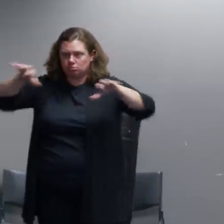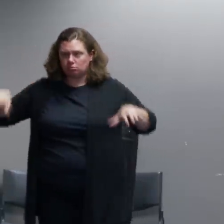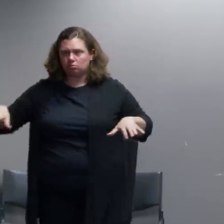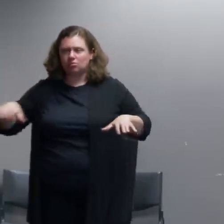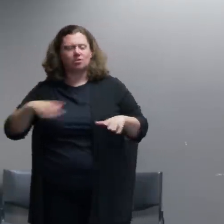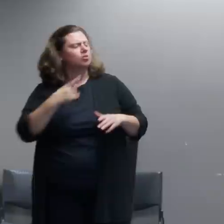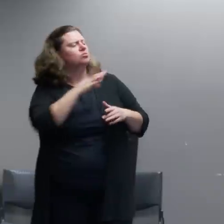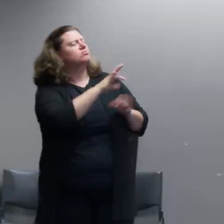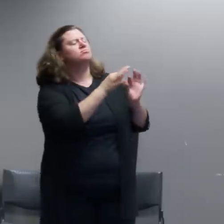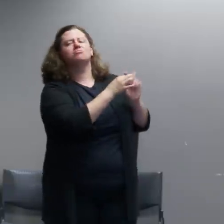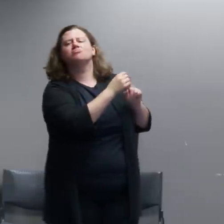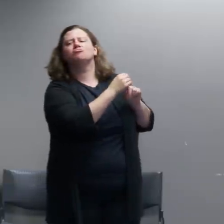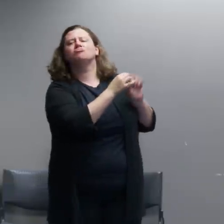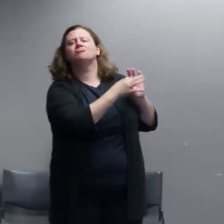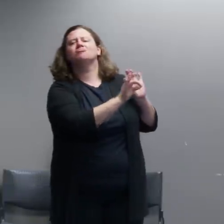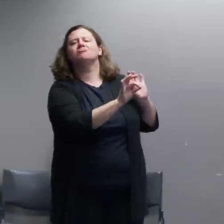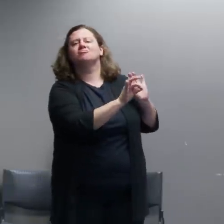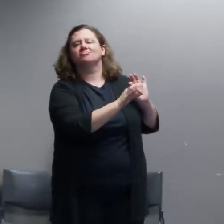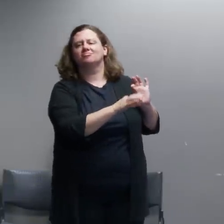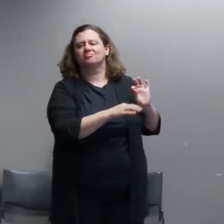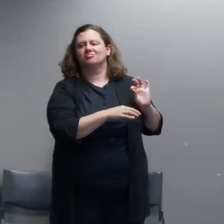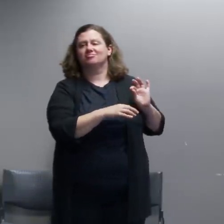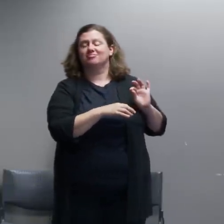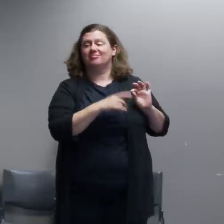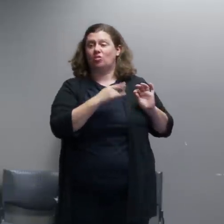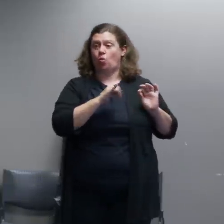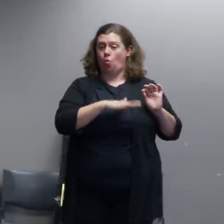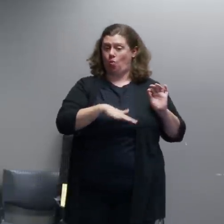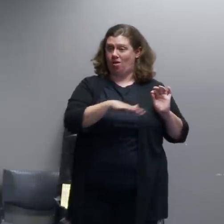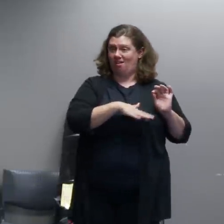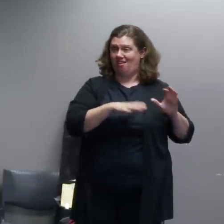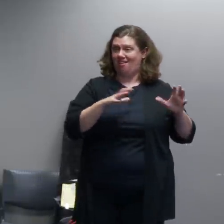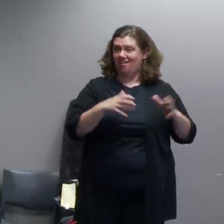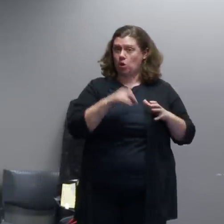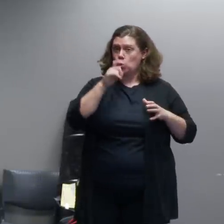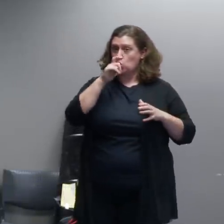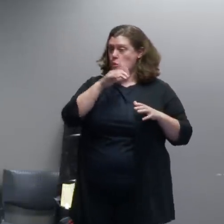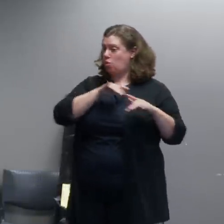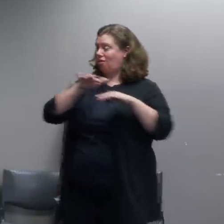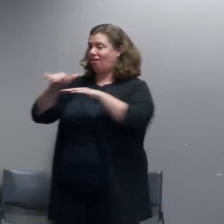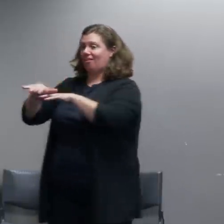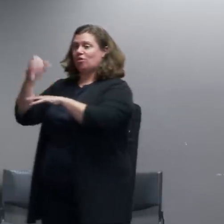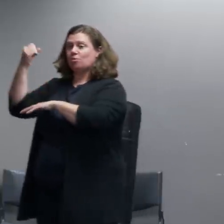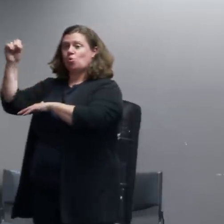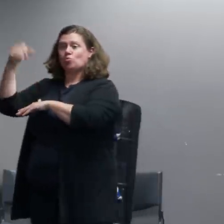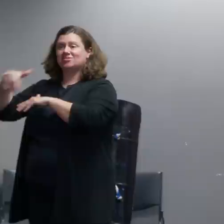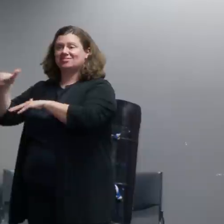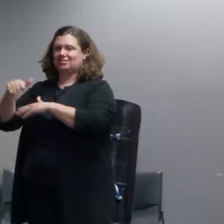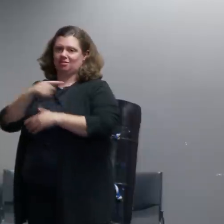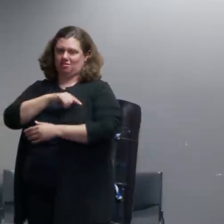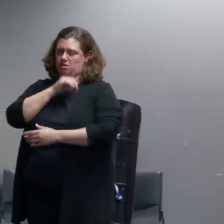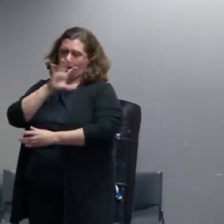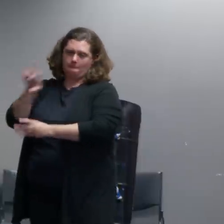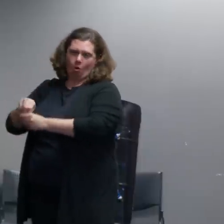going to say that anybody who gathers out there prior to one of these events is an agitator that's that would not be fair for me to say what i'm referring to